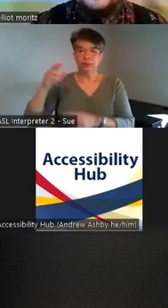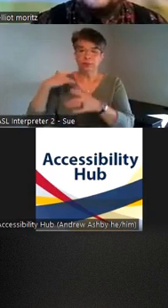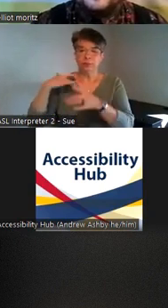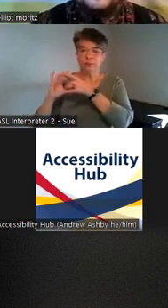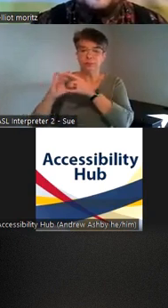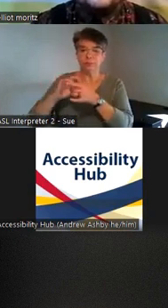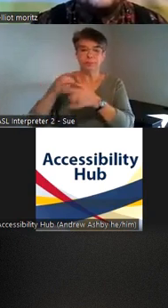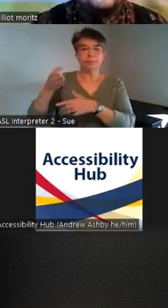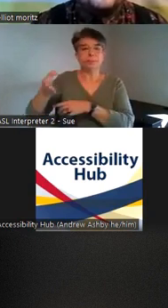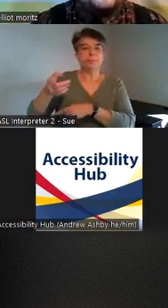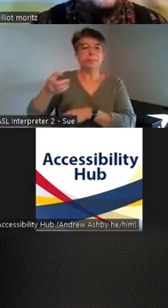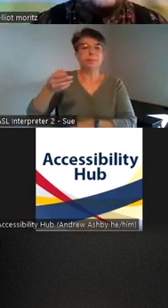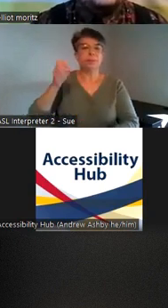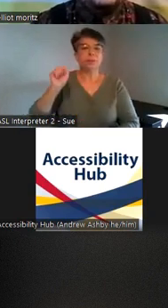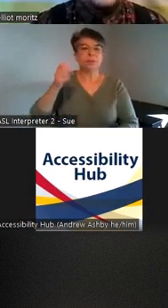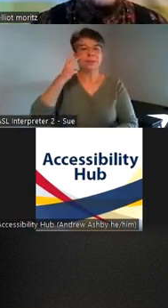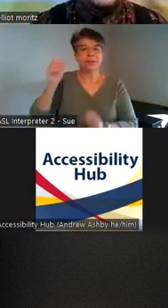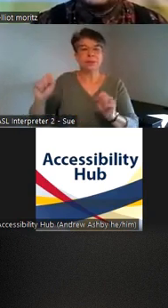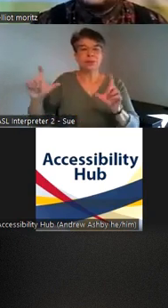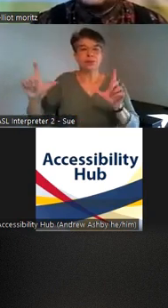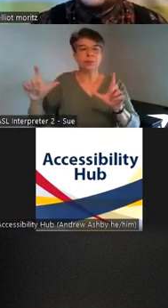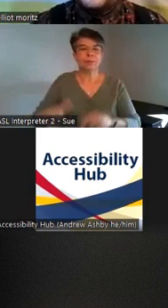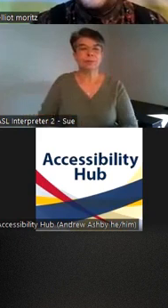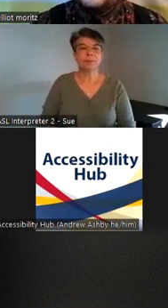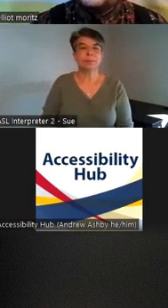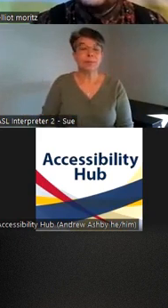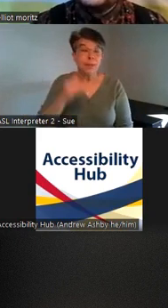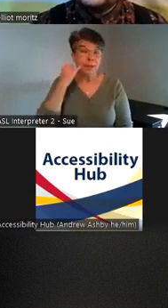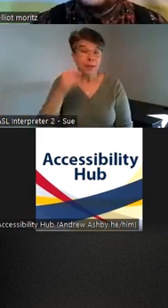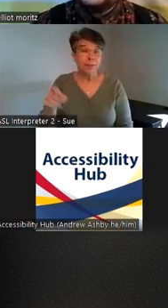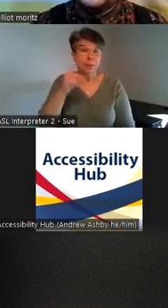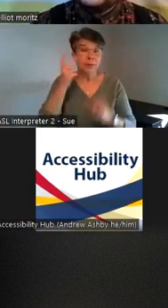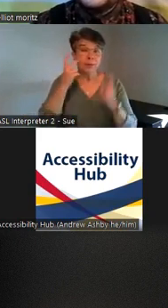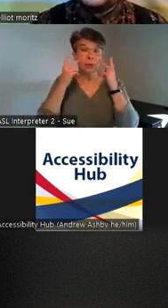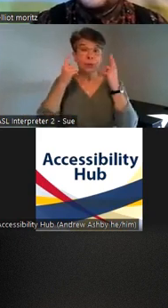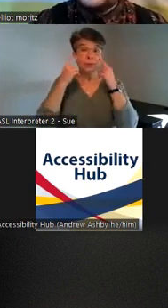link at the bottom here um for those who are visually impaired I'll just visually describe